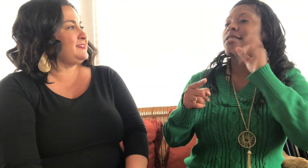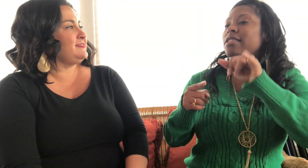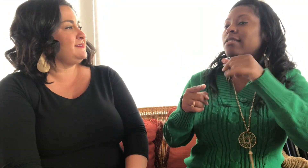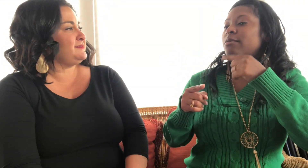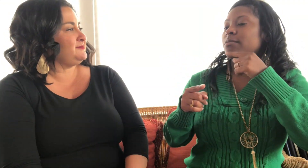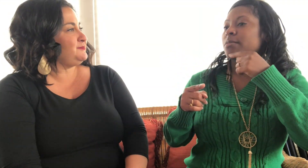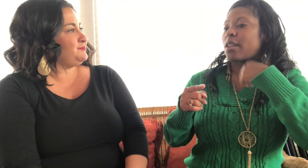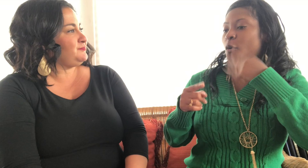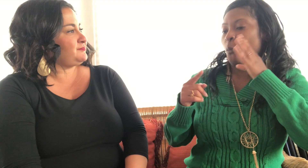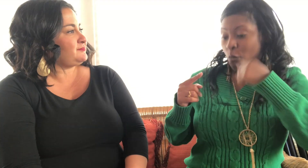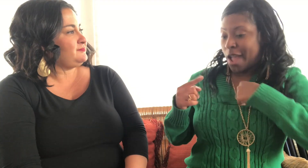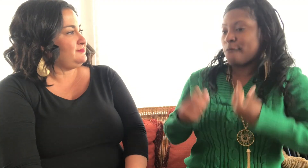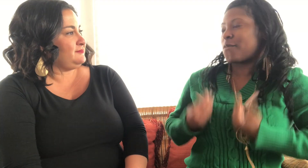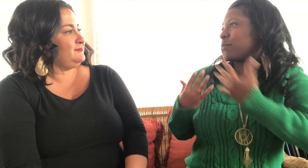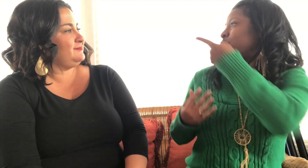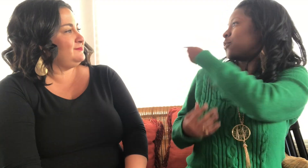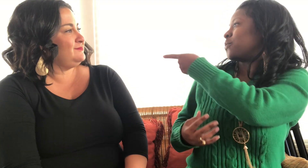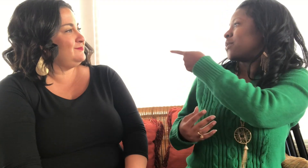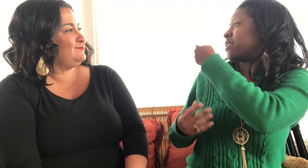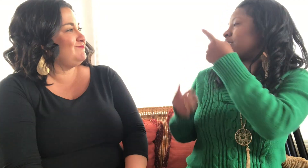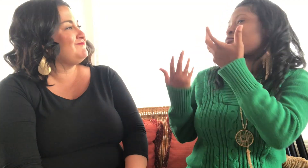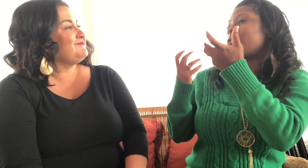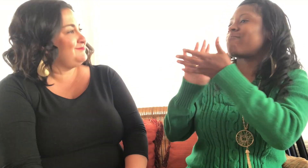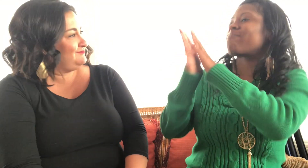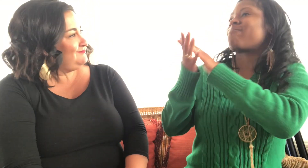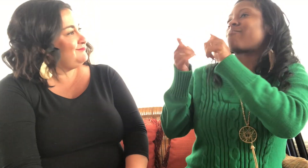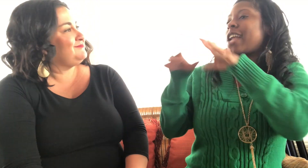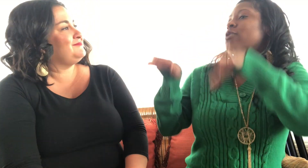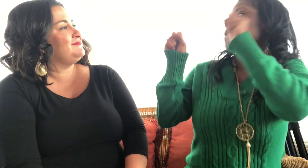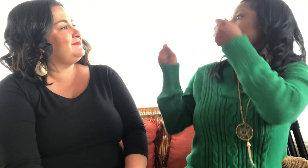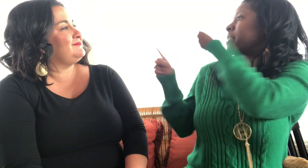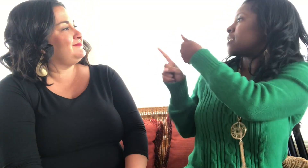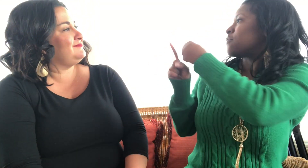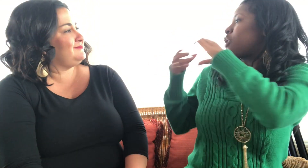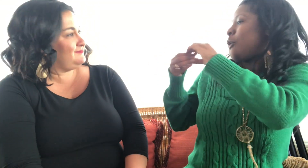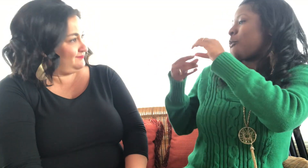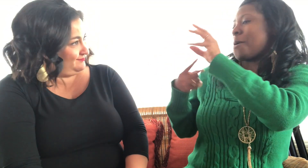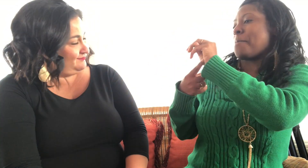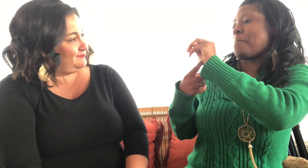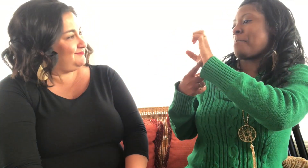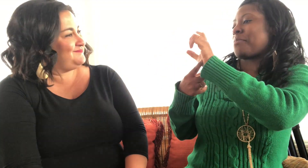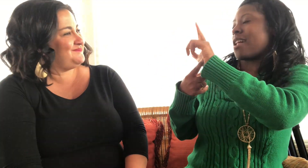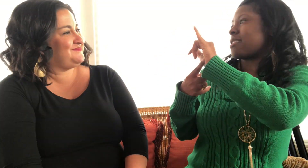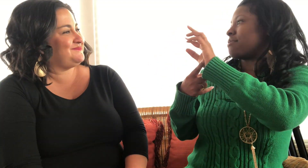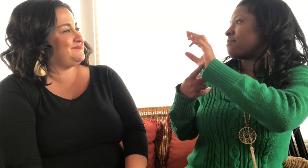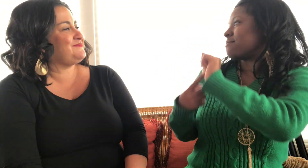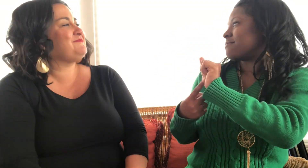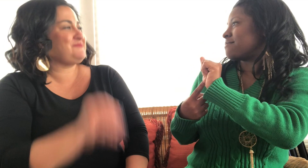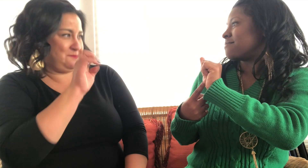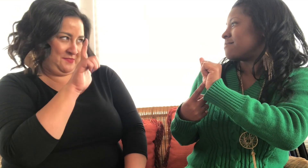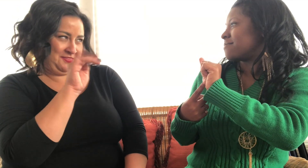because my friends told me, would I be an inspiration to you to start your show, Melmira.